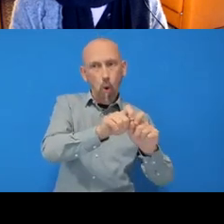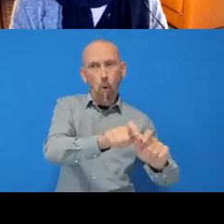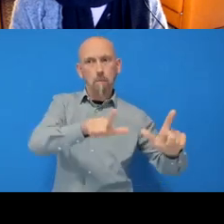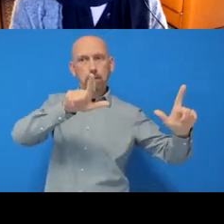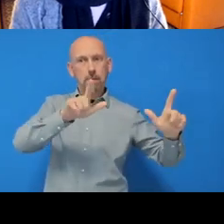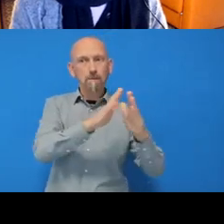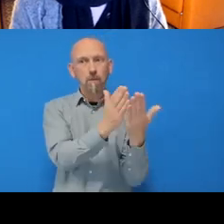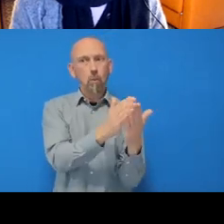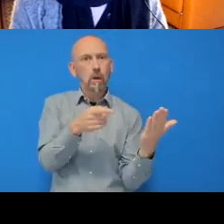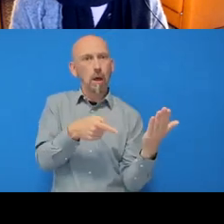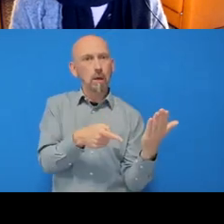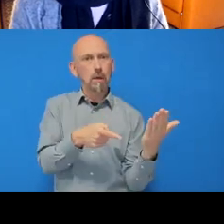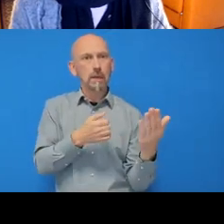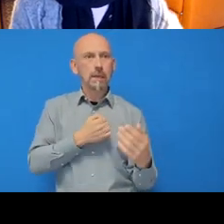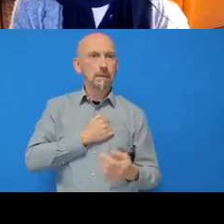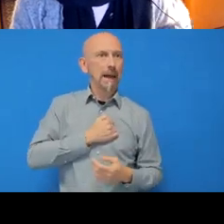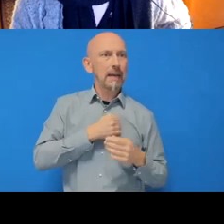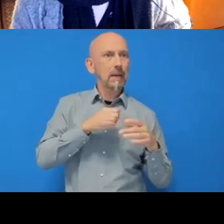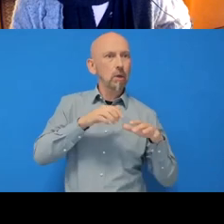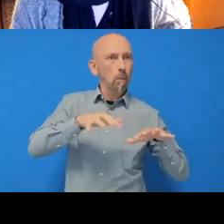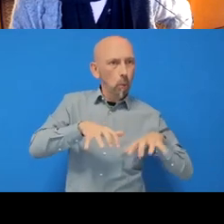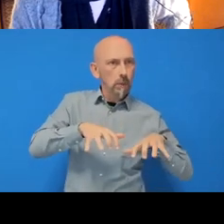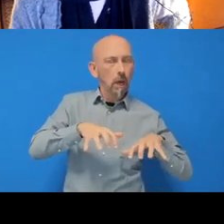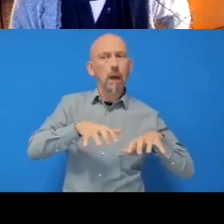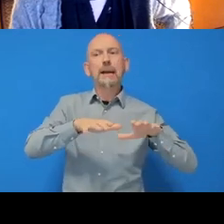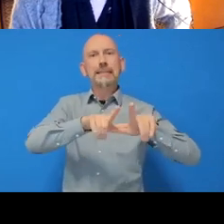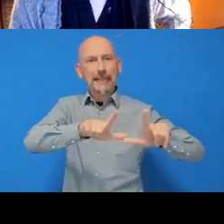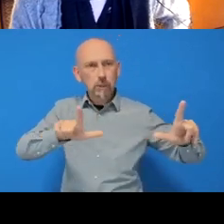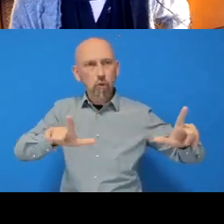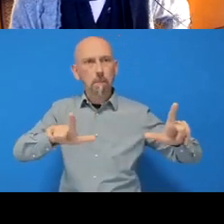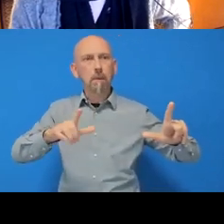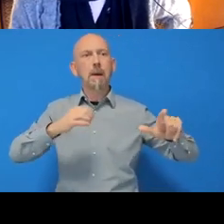and then I clicked ‘my-repo’ and the README file-